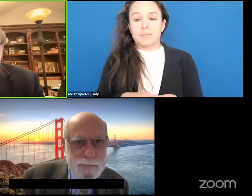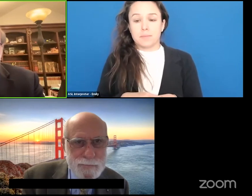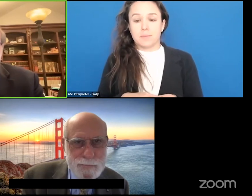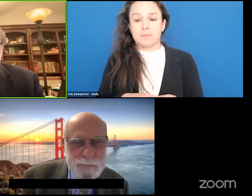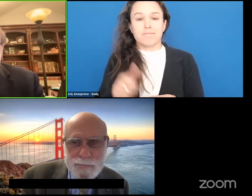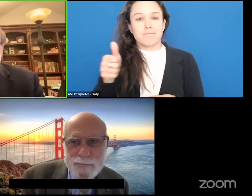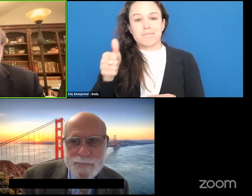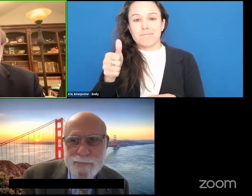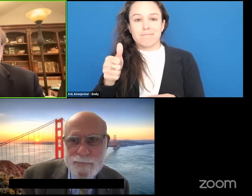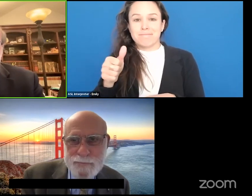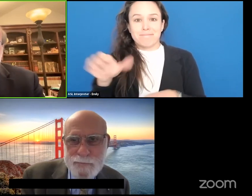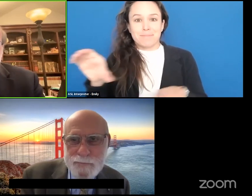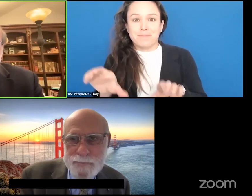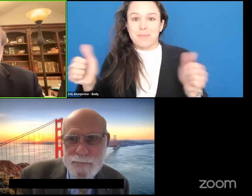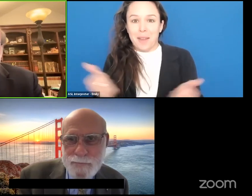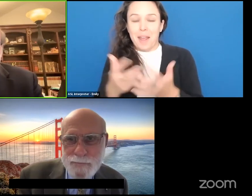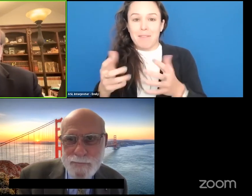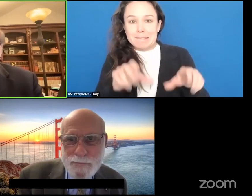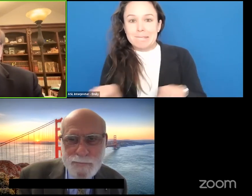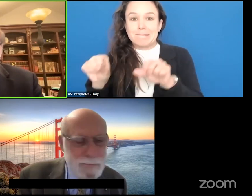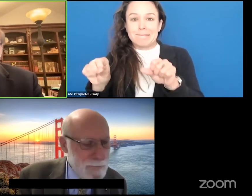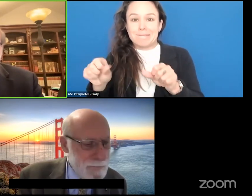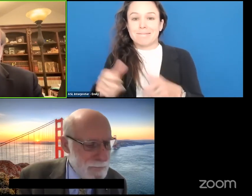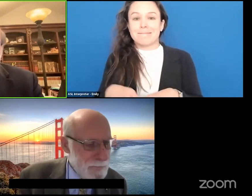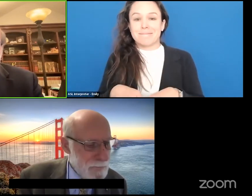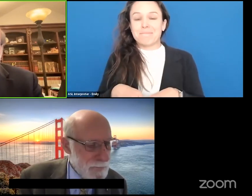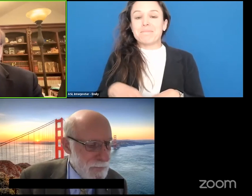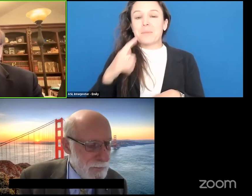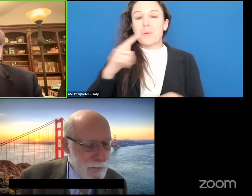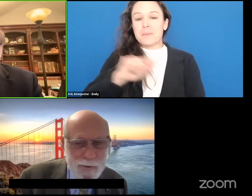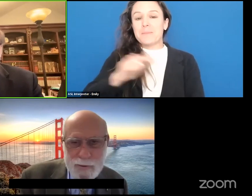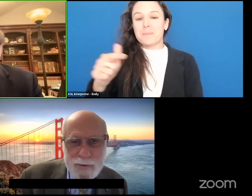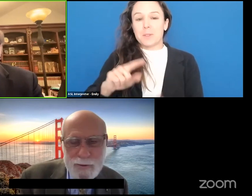all making all of this all work and I'm going to turn this over to her for a moment so she